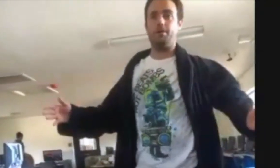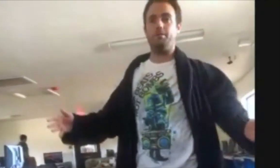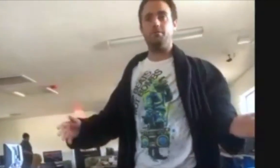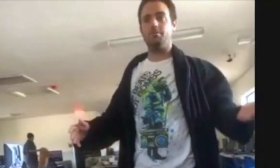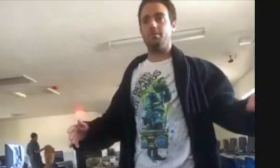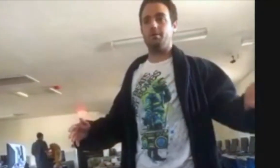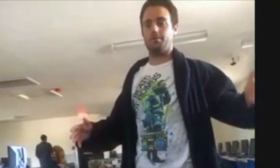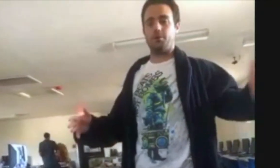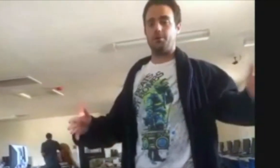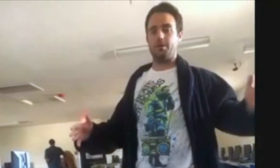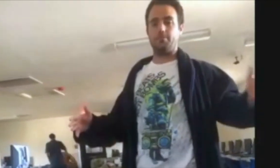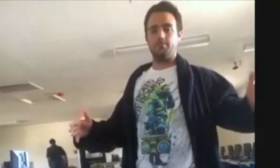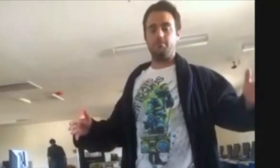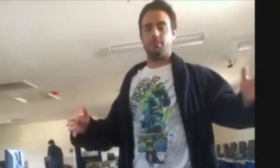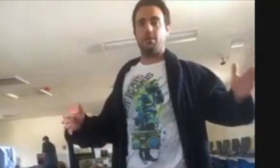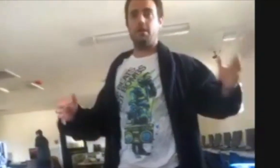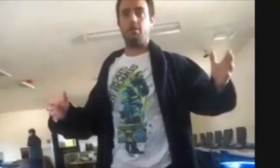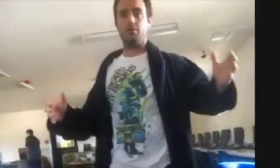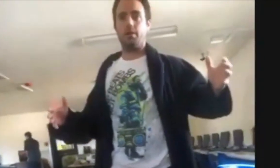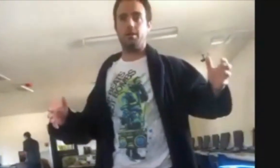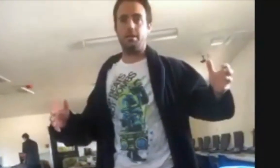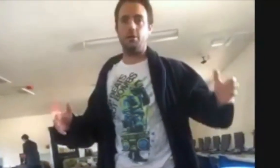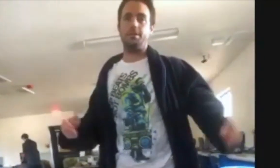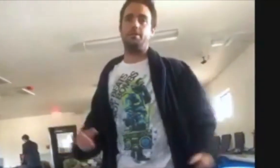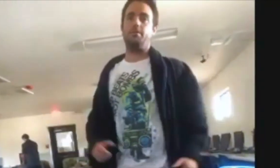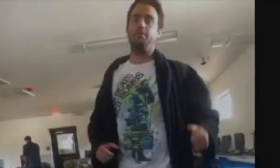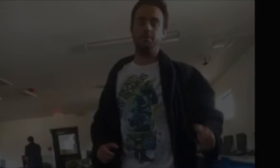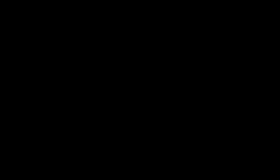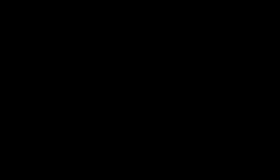as far as like getting where I could take care of myself.